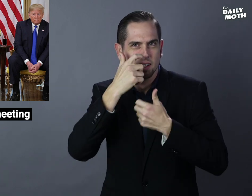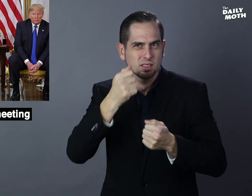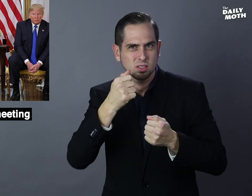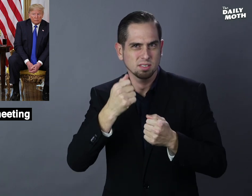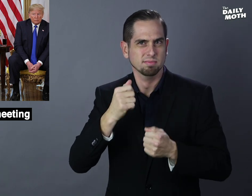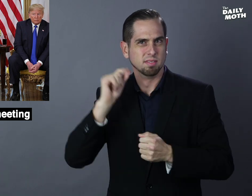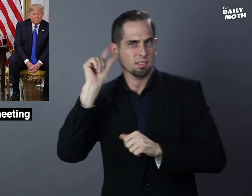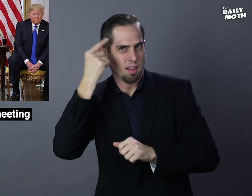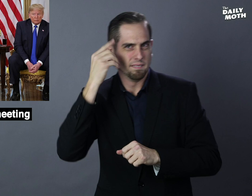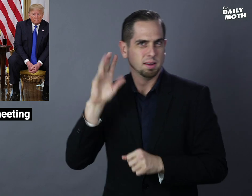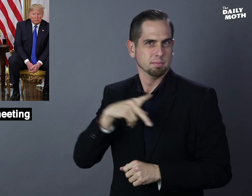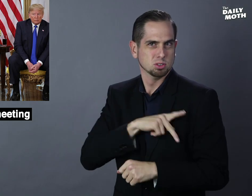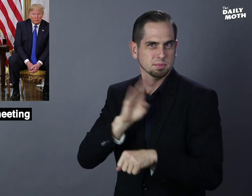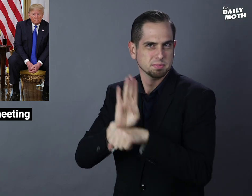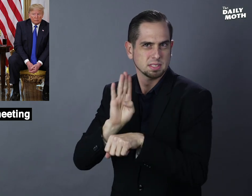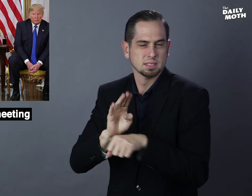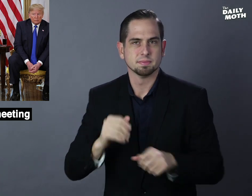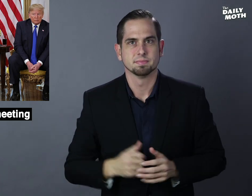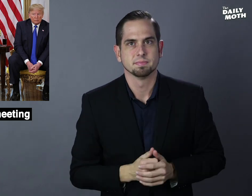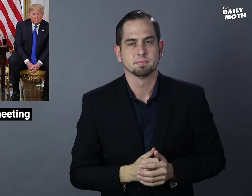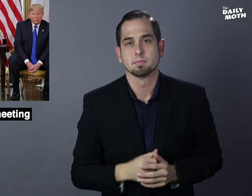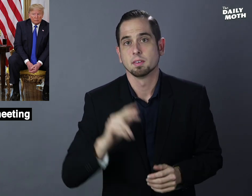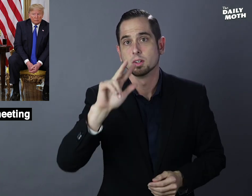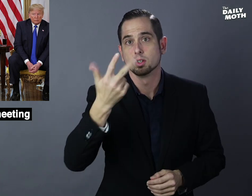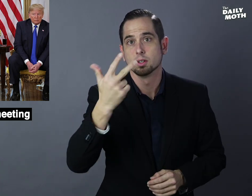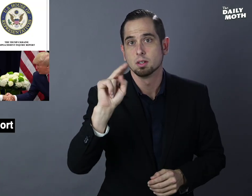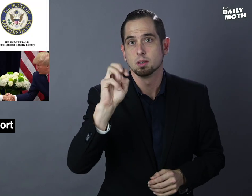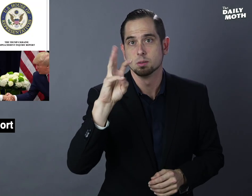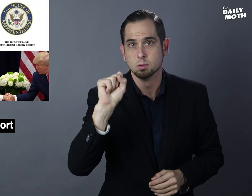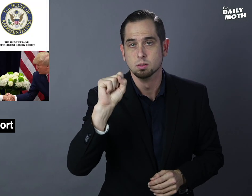interest between government and his personal business. The third news -